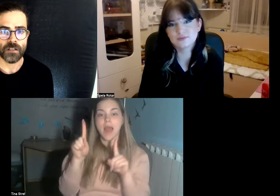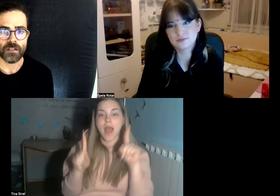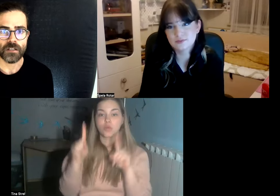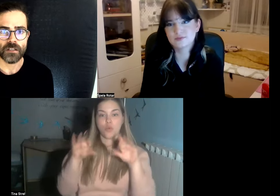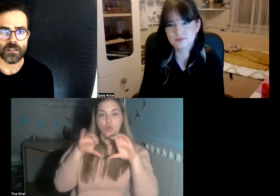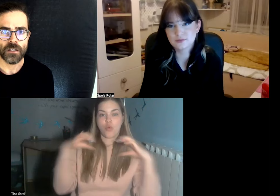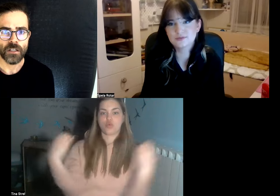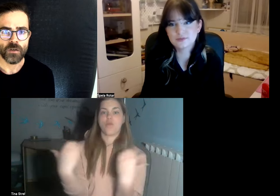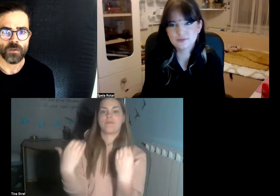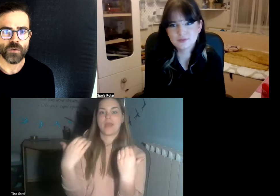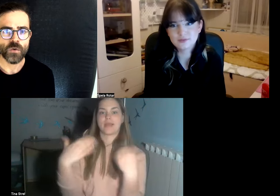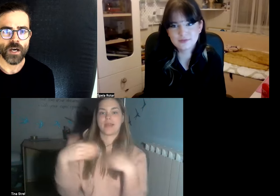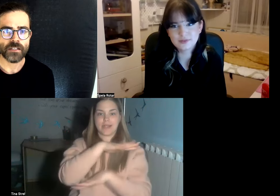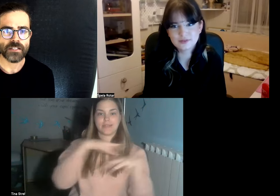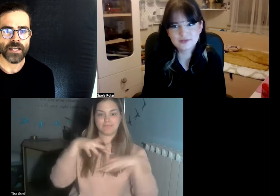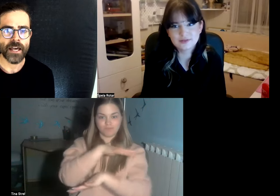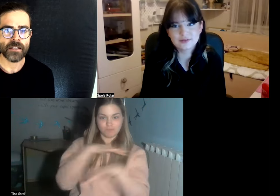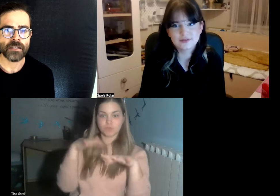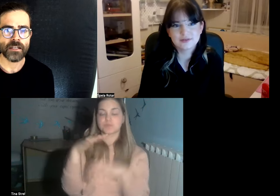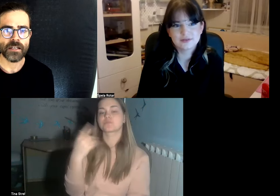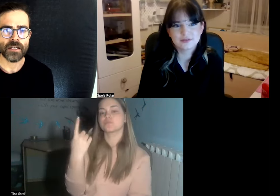when you understand